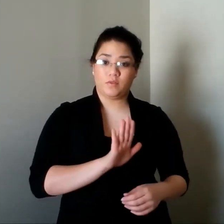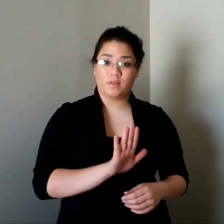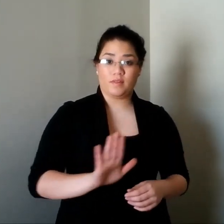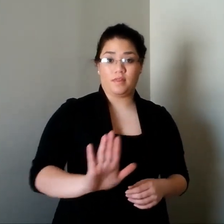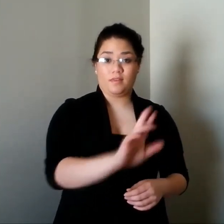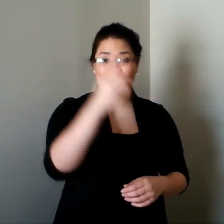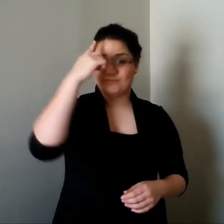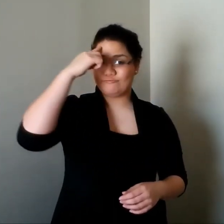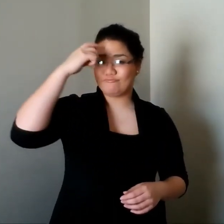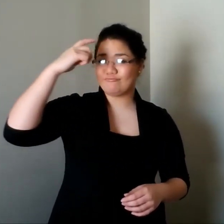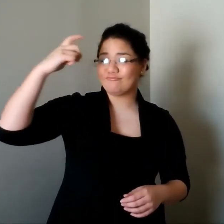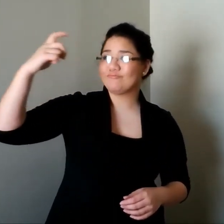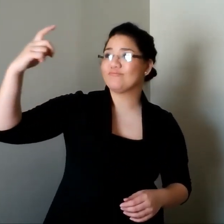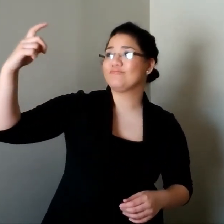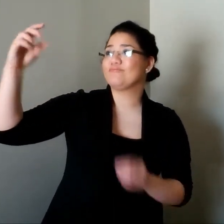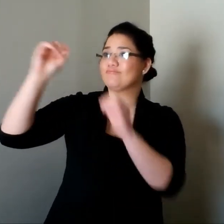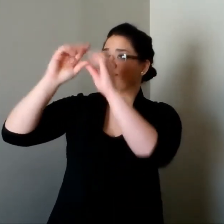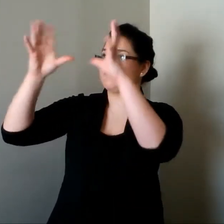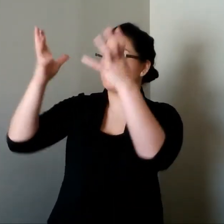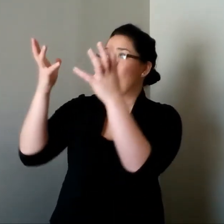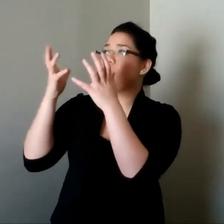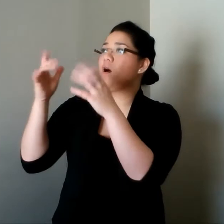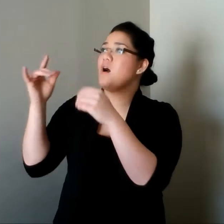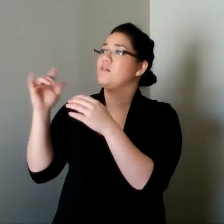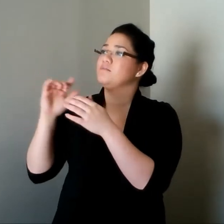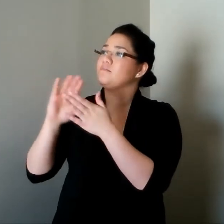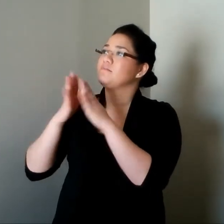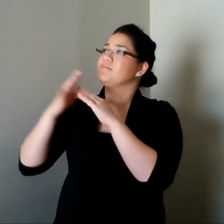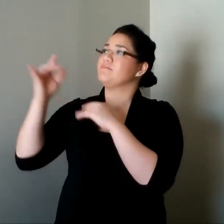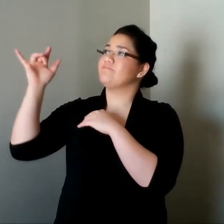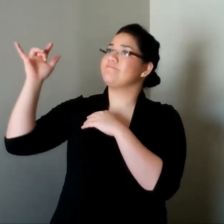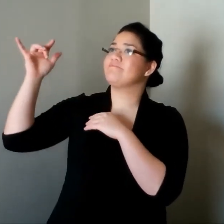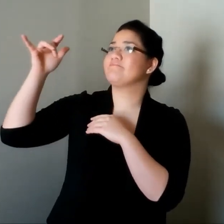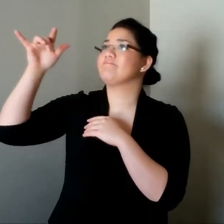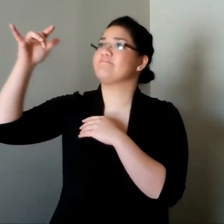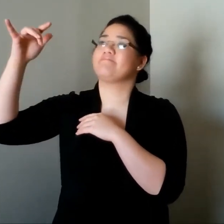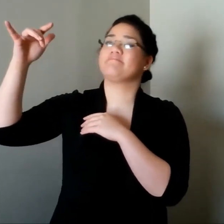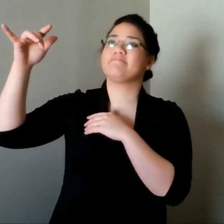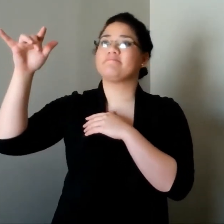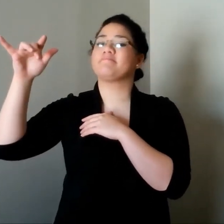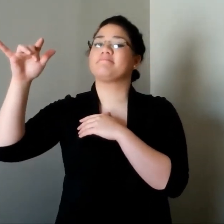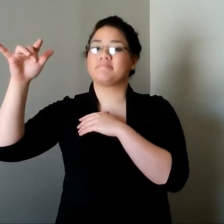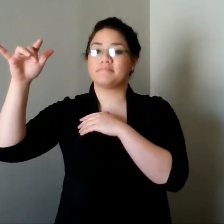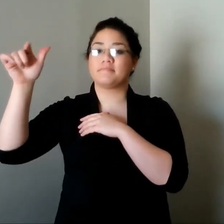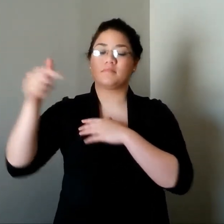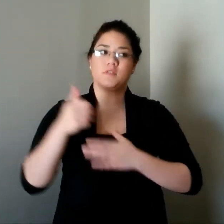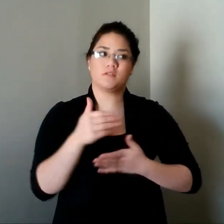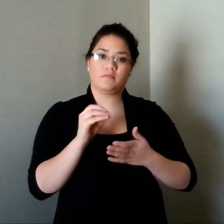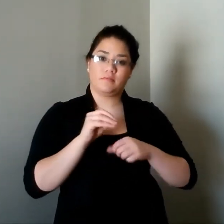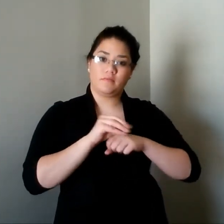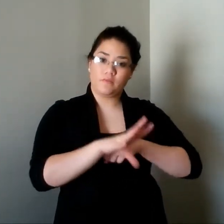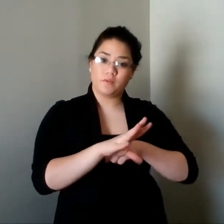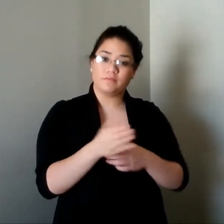deaf and hearing women in the field of flying. She encouraged them to follow their dreams,